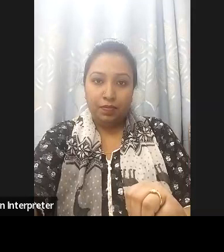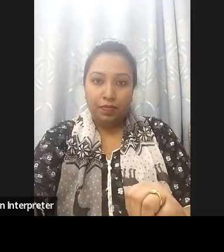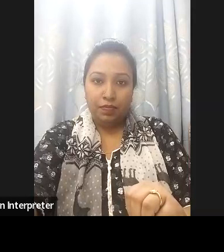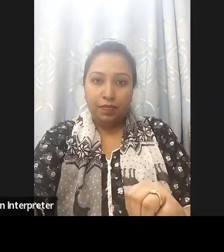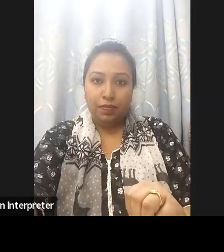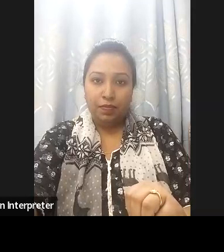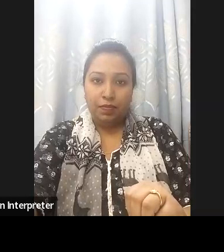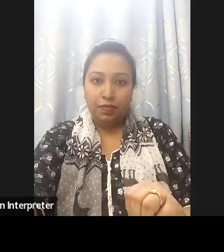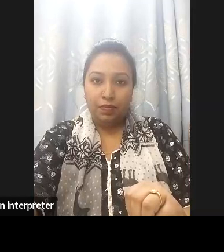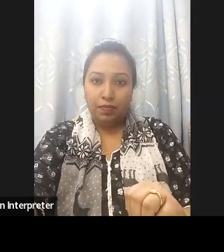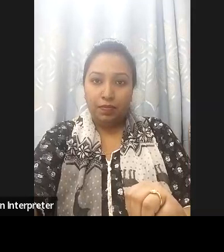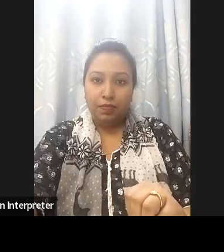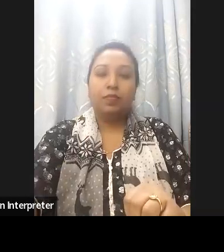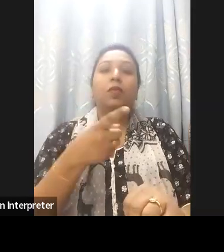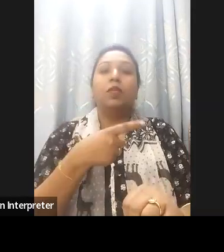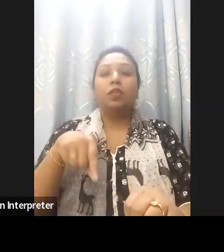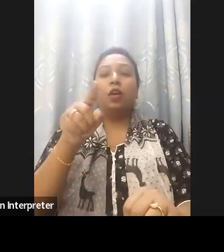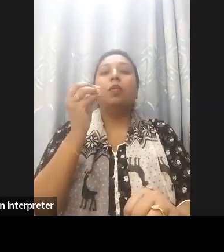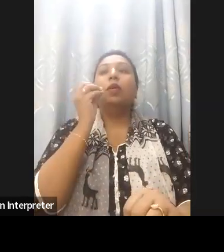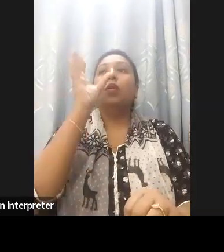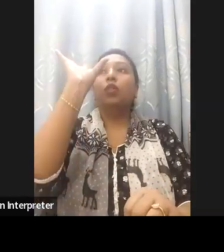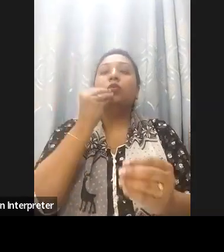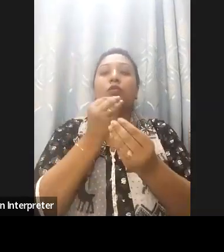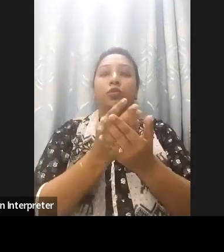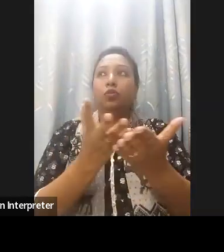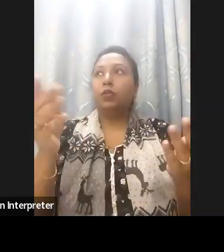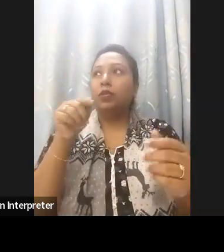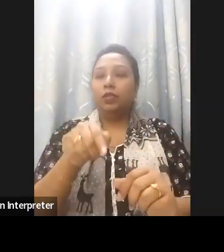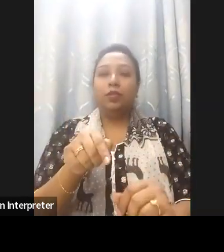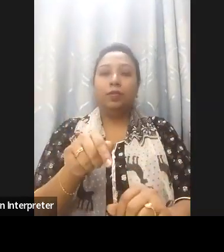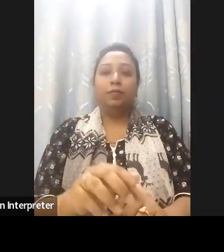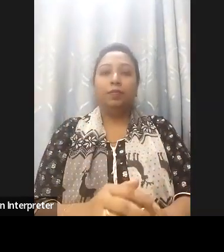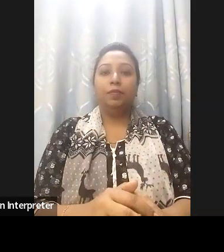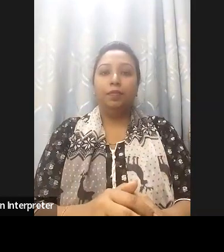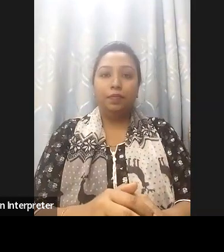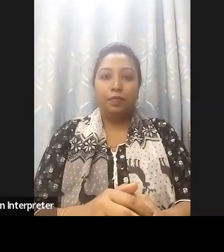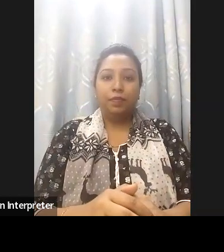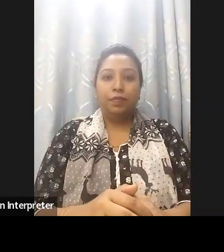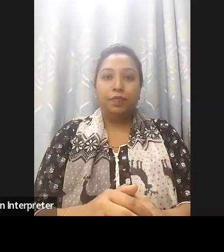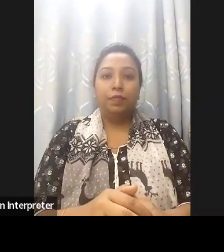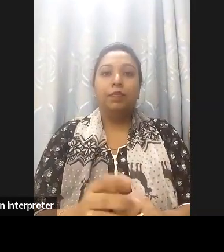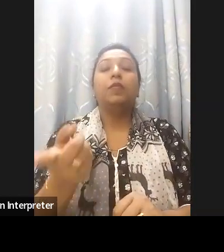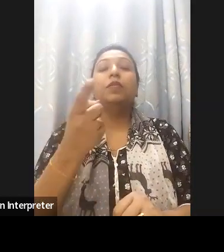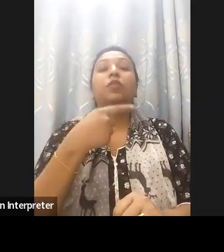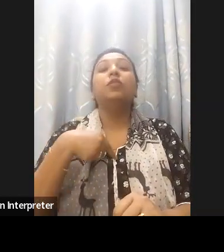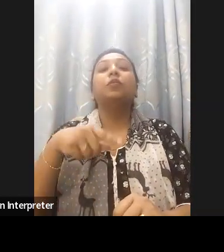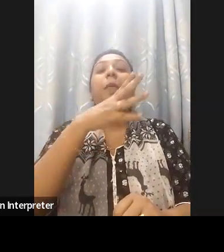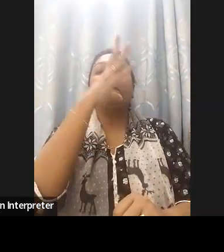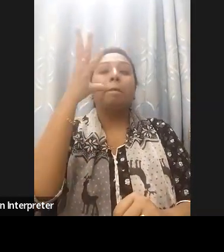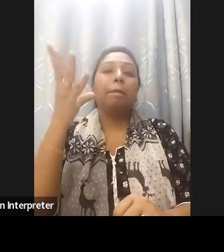Good evening everyone and Good Morning to some of you Good Afternoon. Welcome to this webinar,